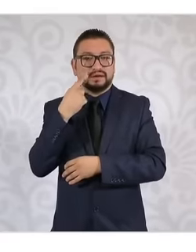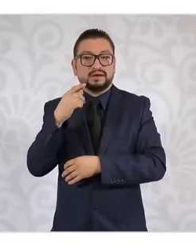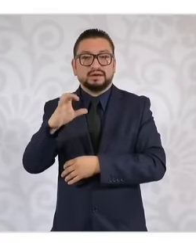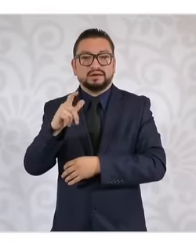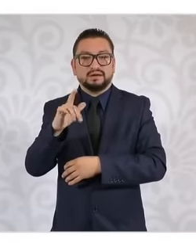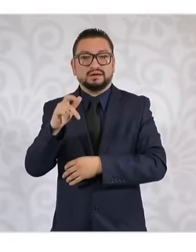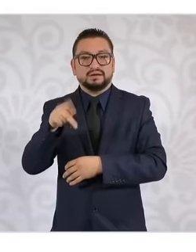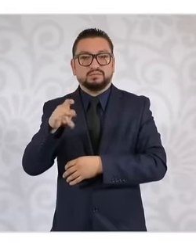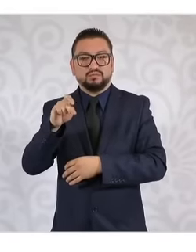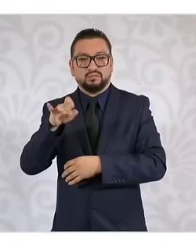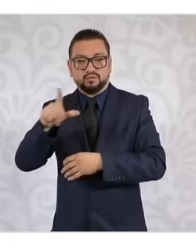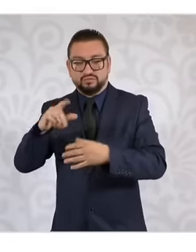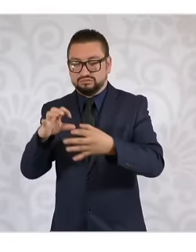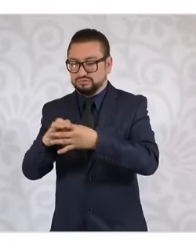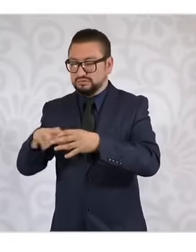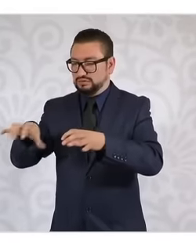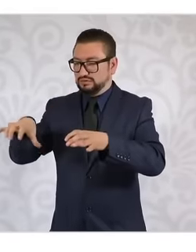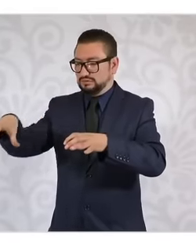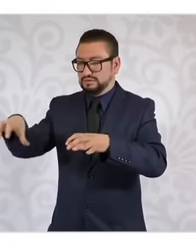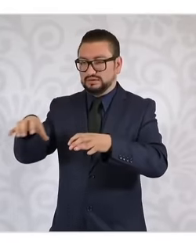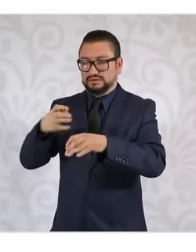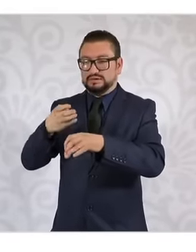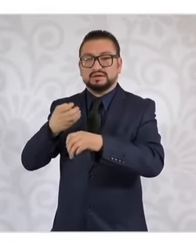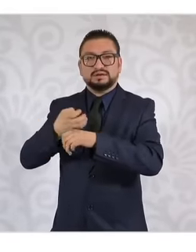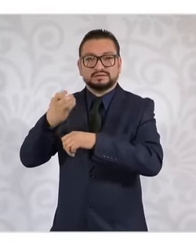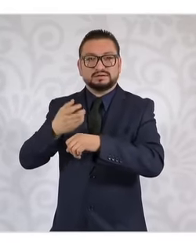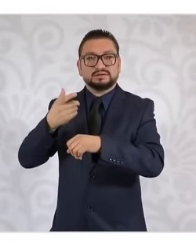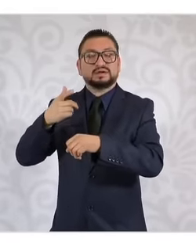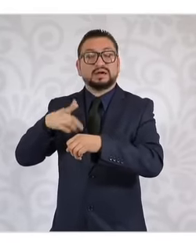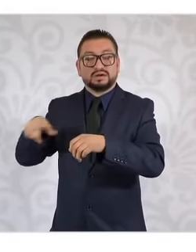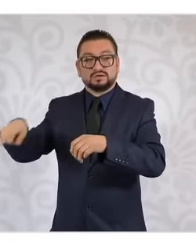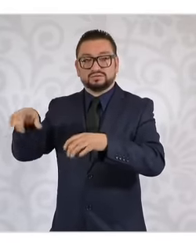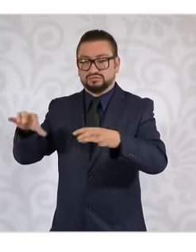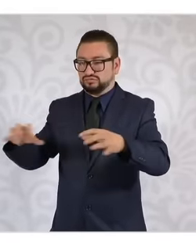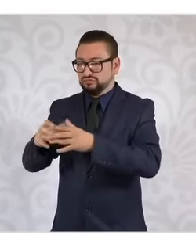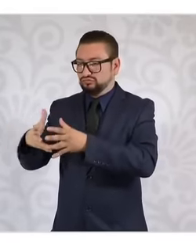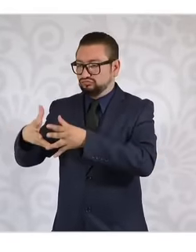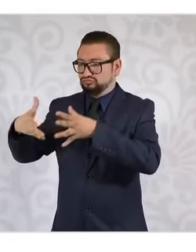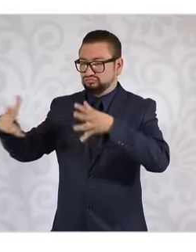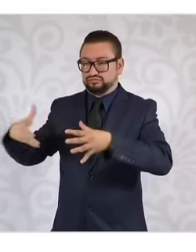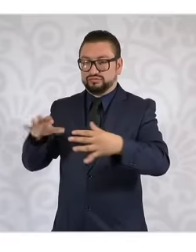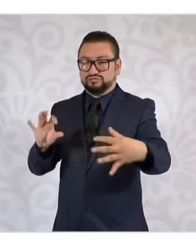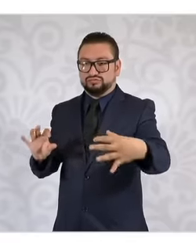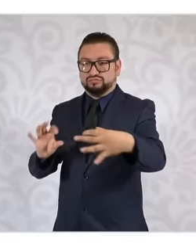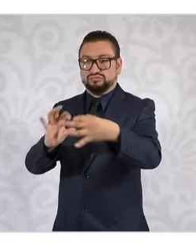protected natural areas that were state that calacmul was expanded in such a way that this protected area